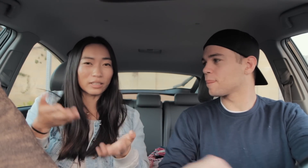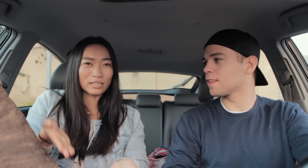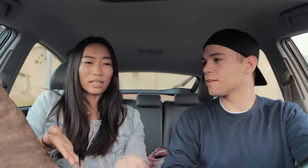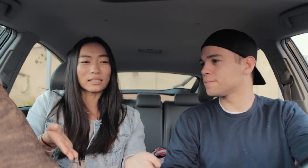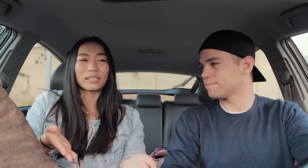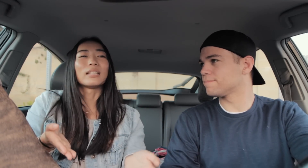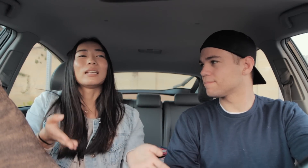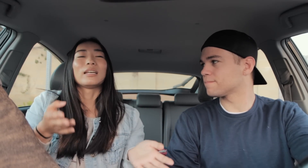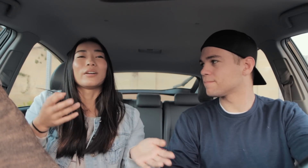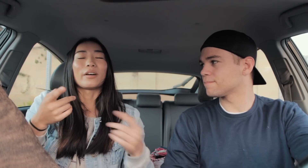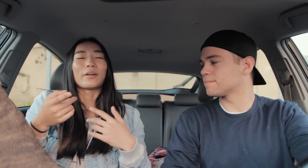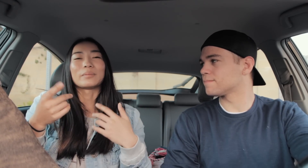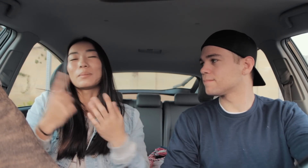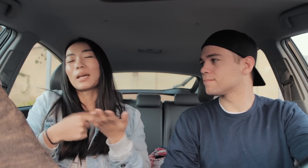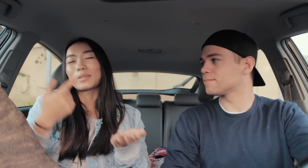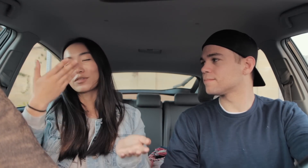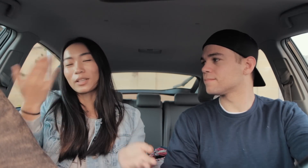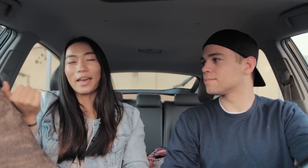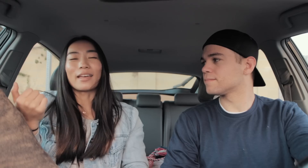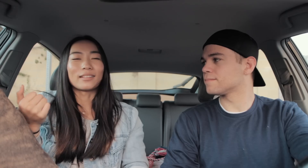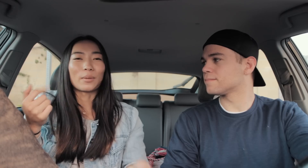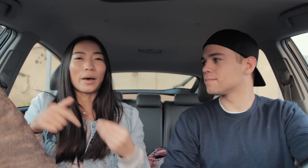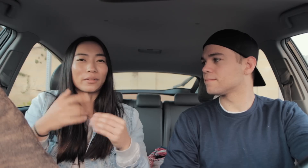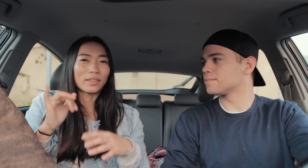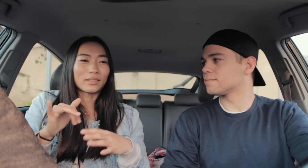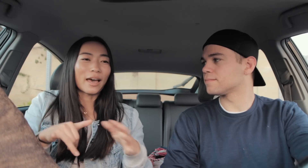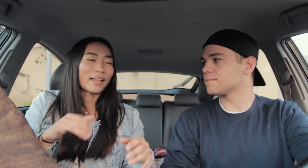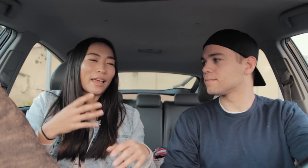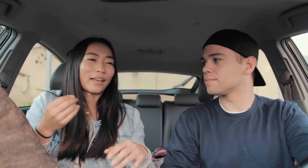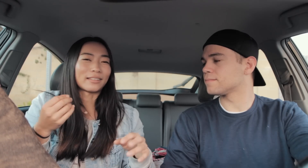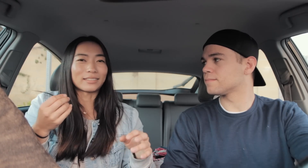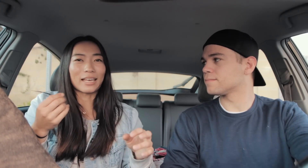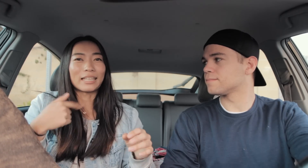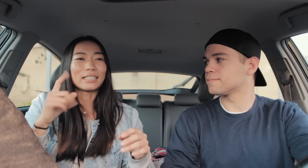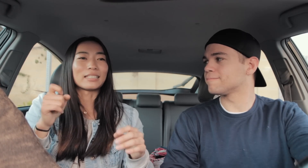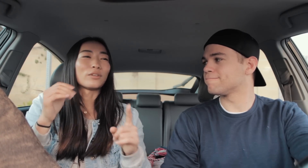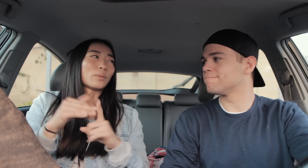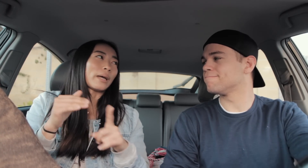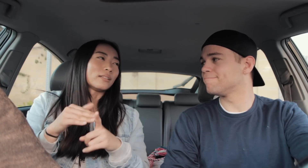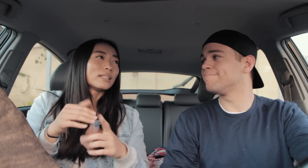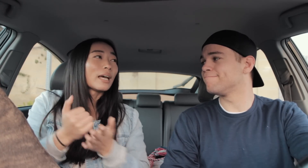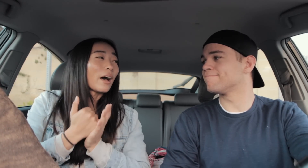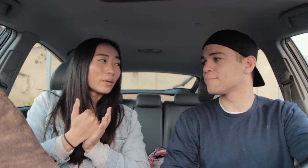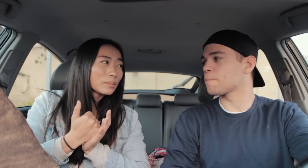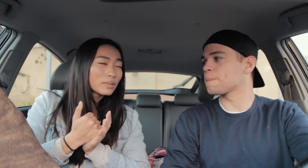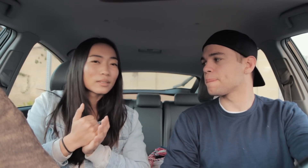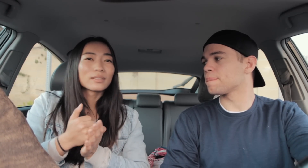these things and sometimes I forget about that and I need a reminder and it helps